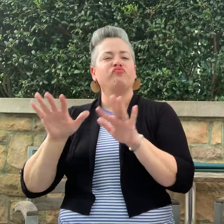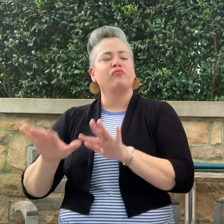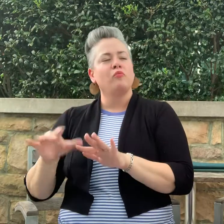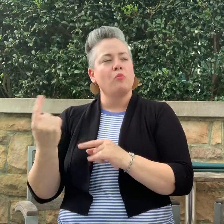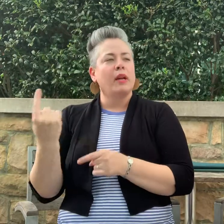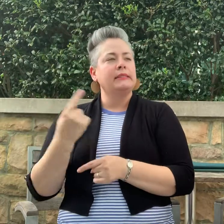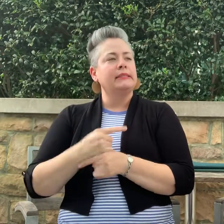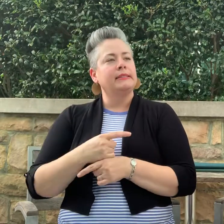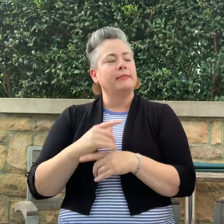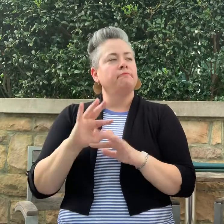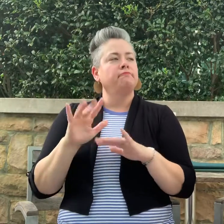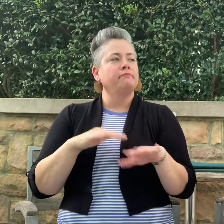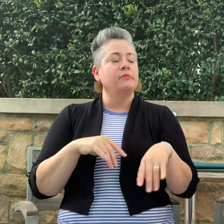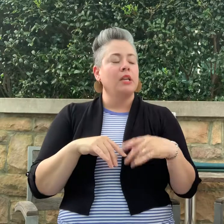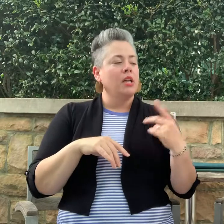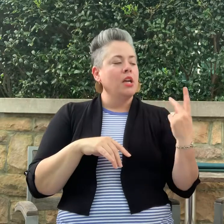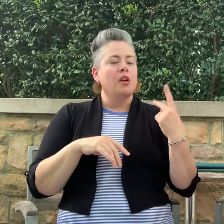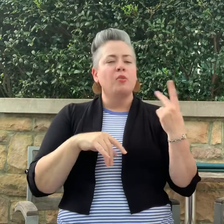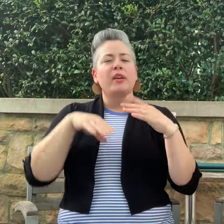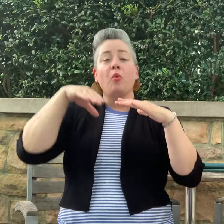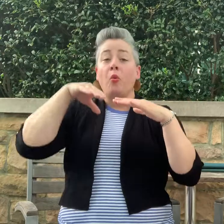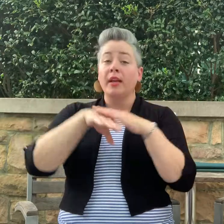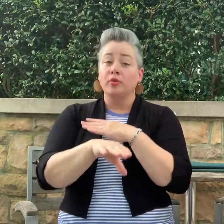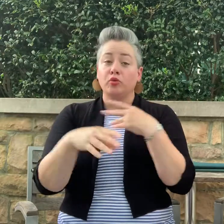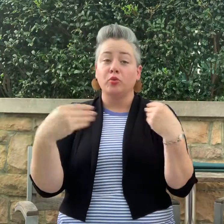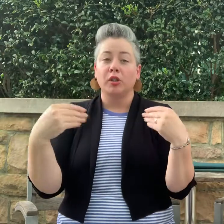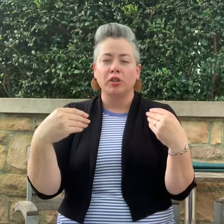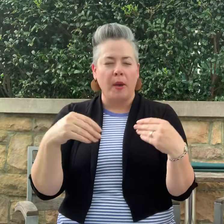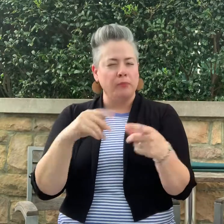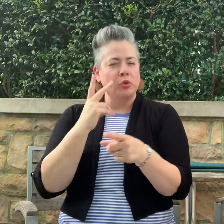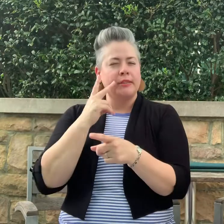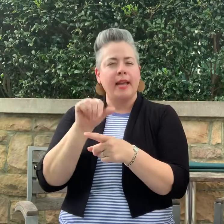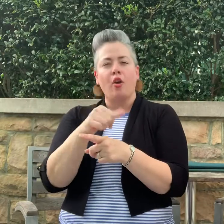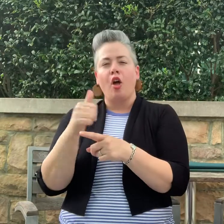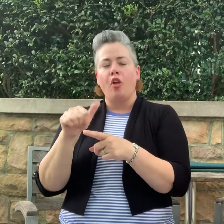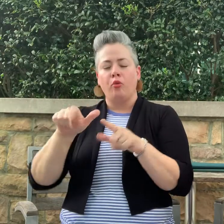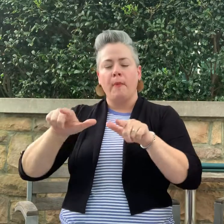We went into a shop/museum. (We have another blog